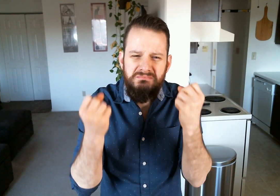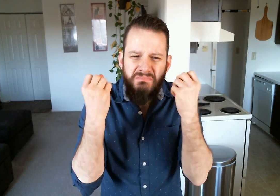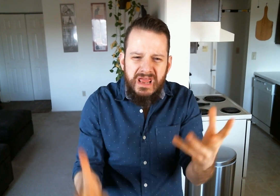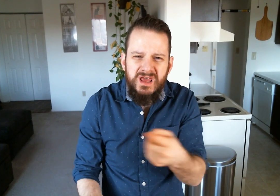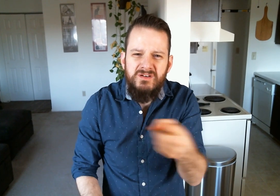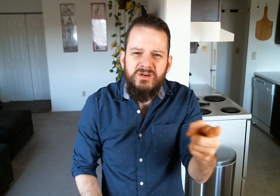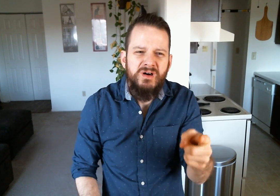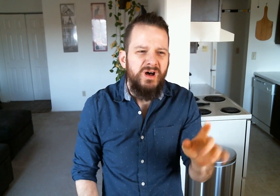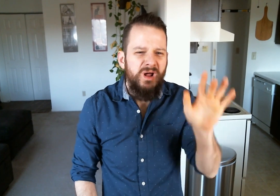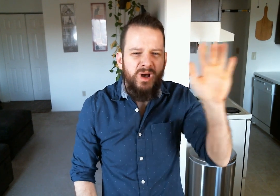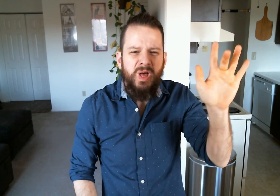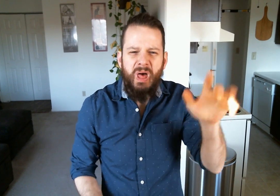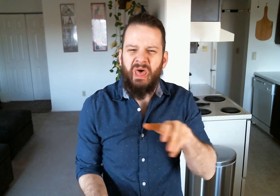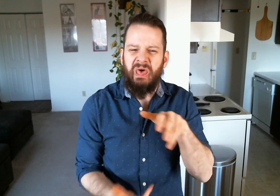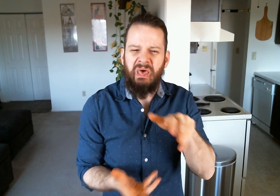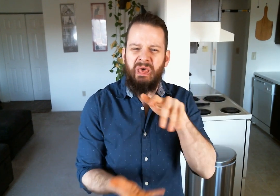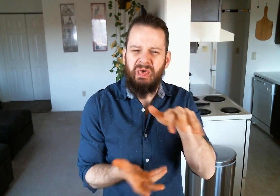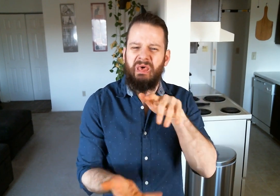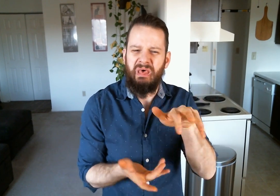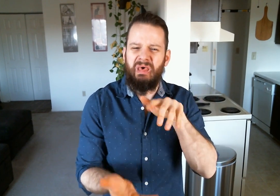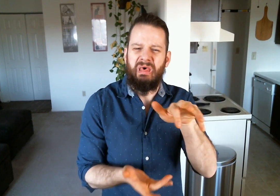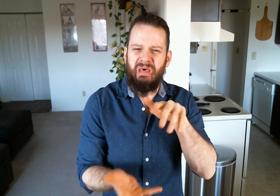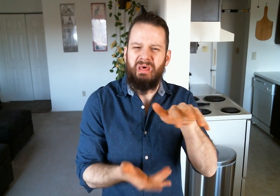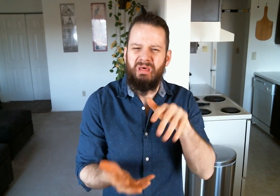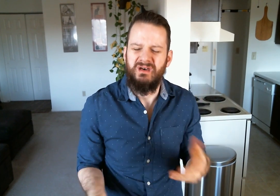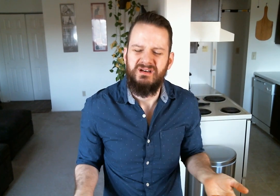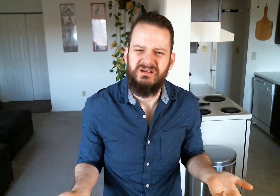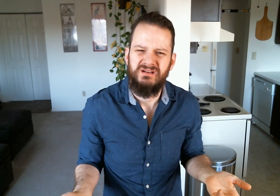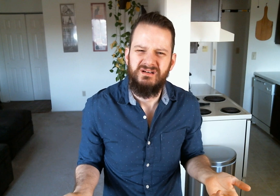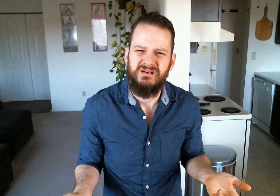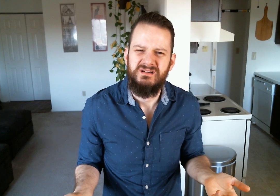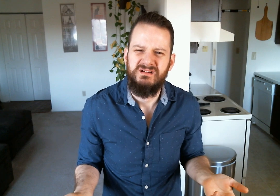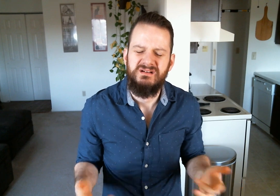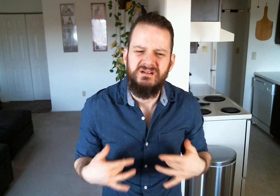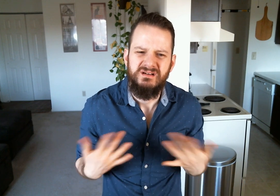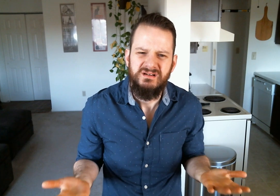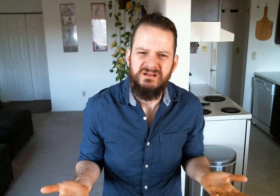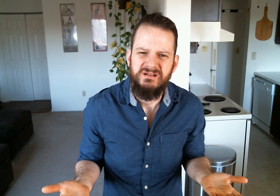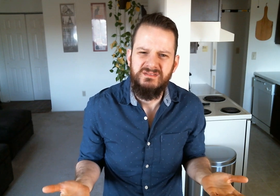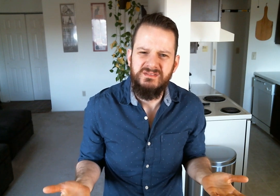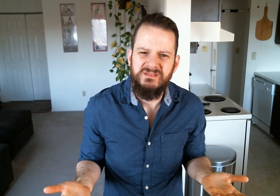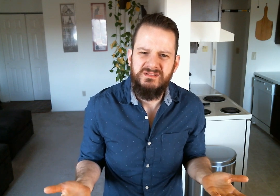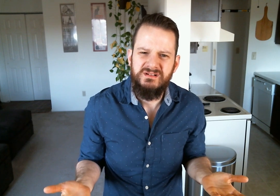Many of you clicked "Ha ha". What's up with that?